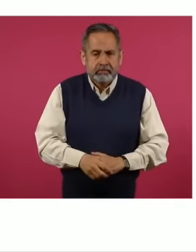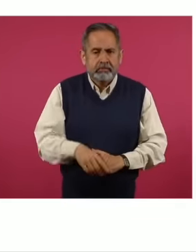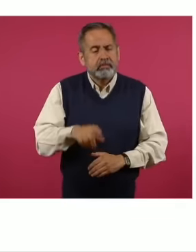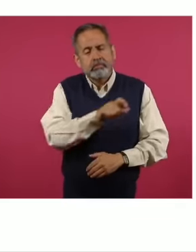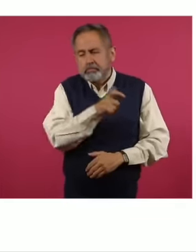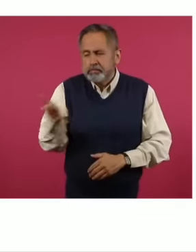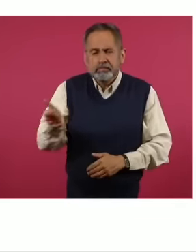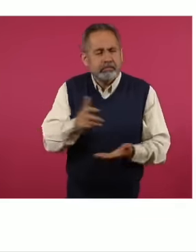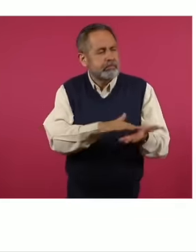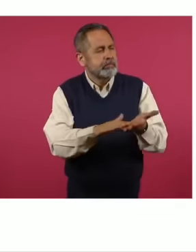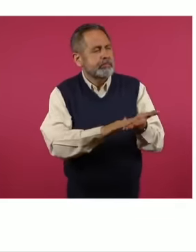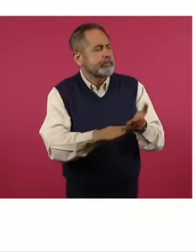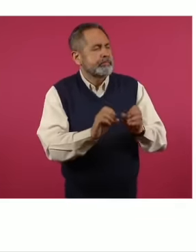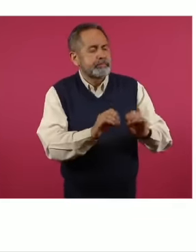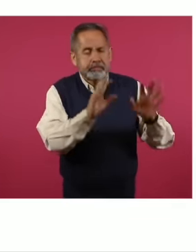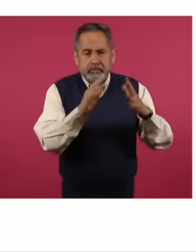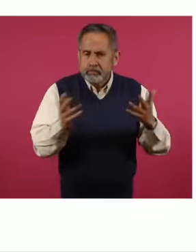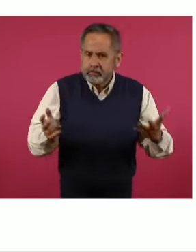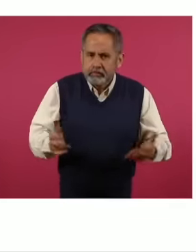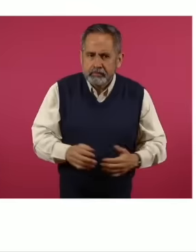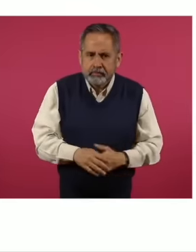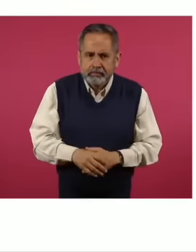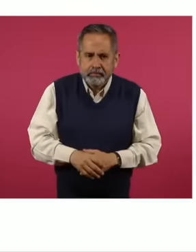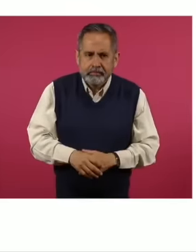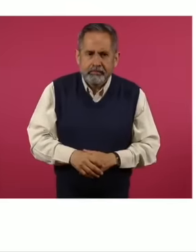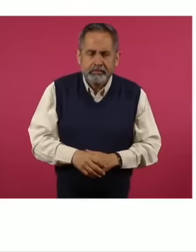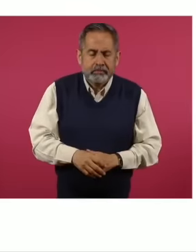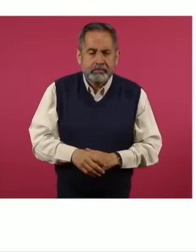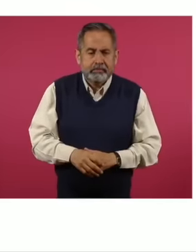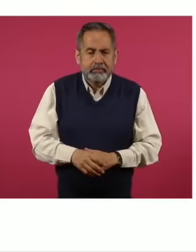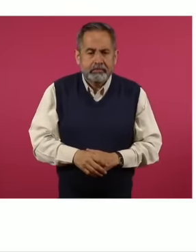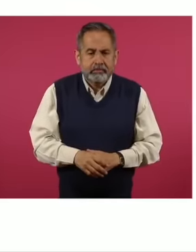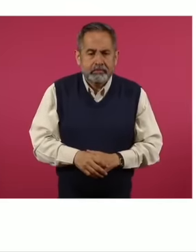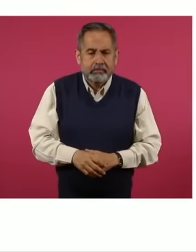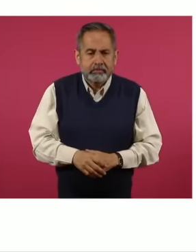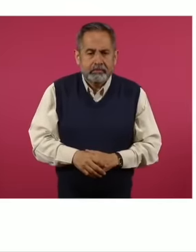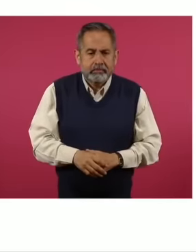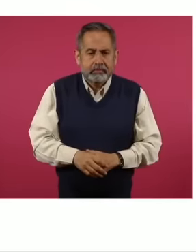taxes when We all